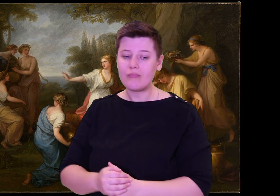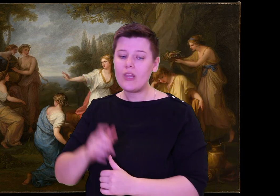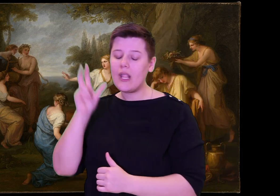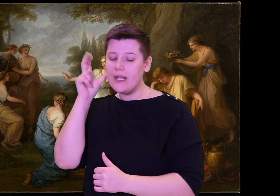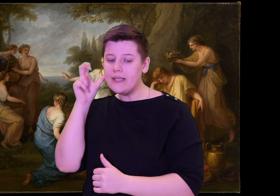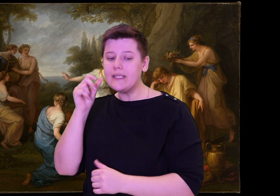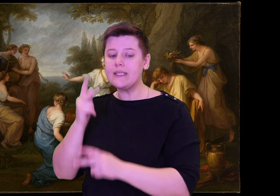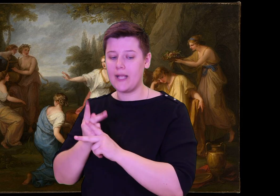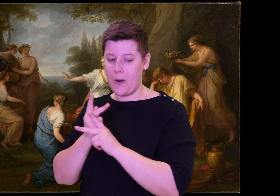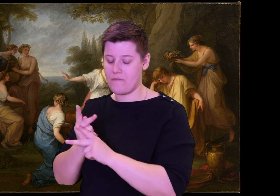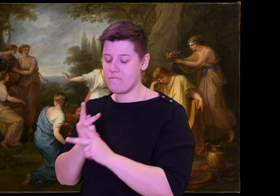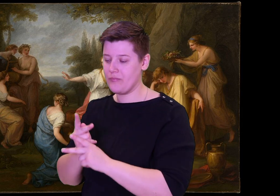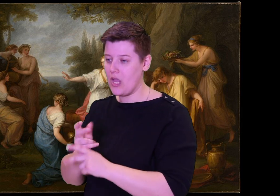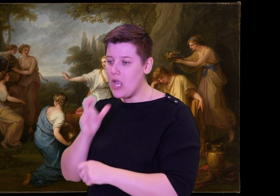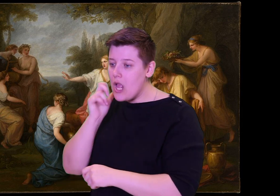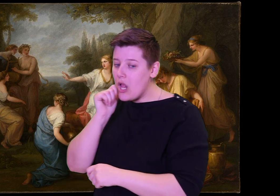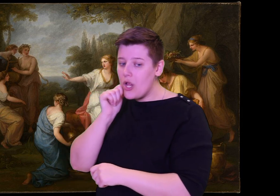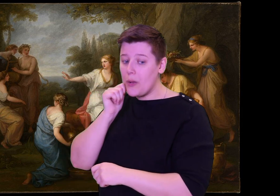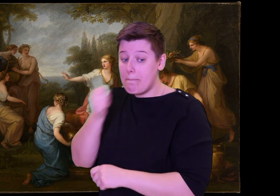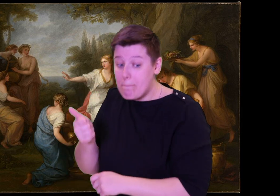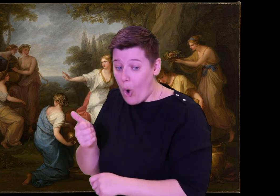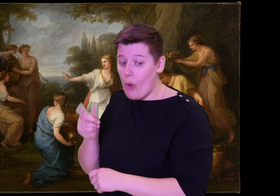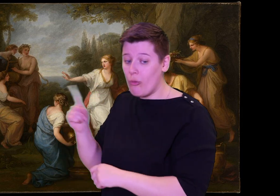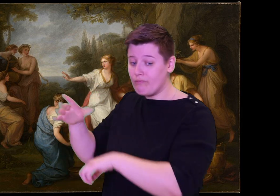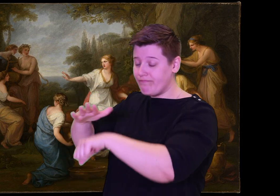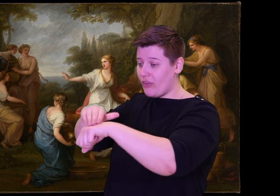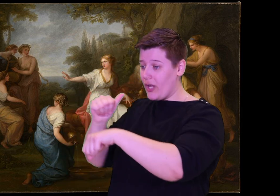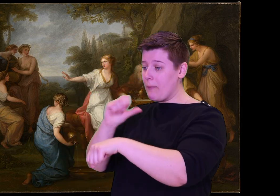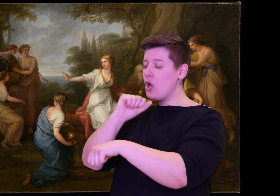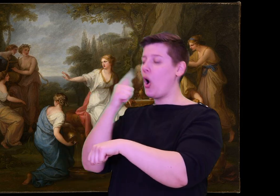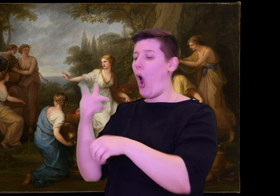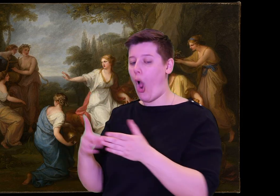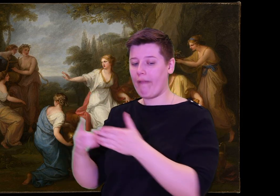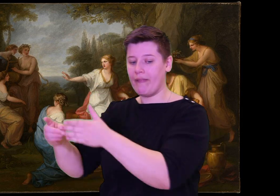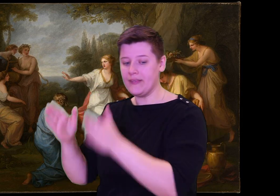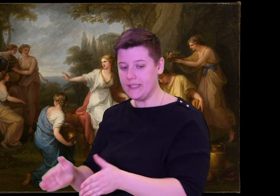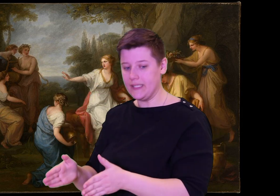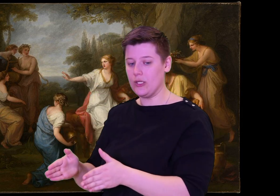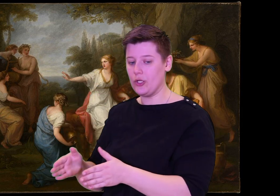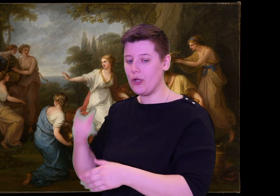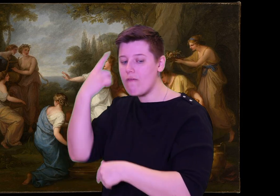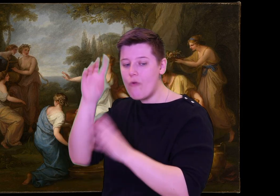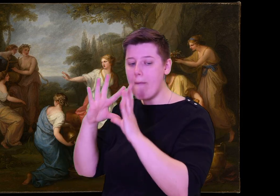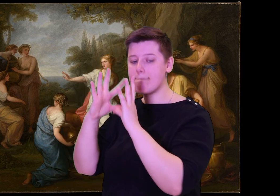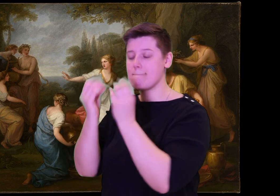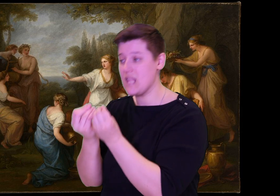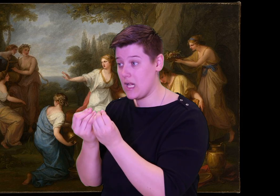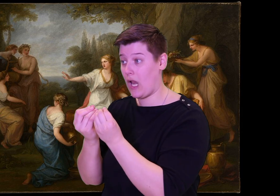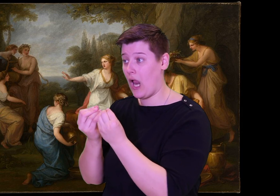short life for them, but whether he comes home to take revenge or not, is with the gods.